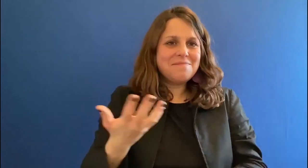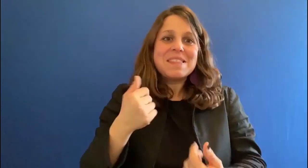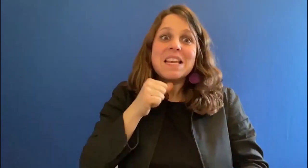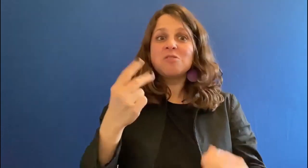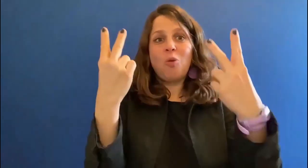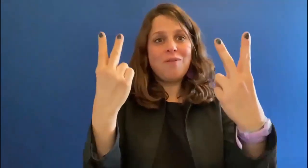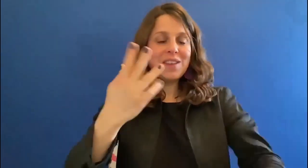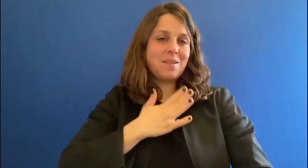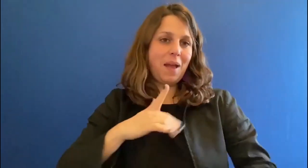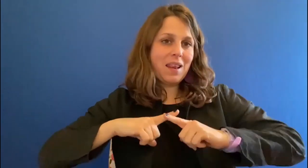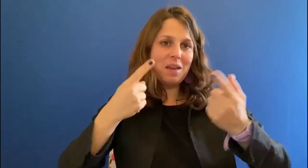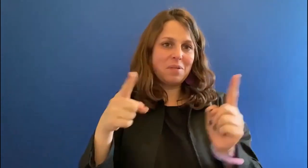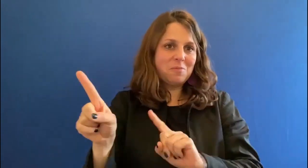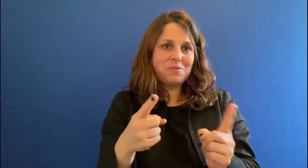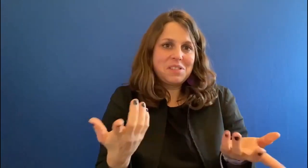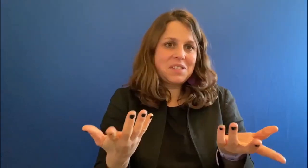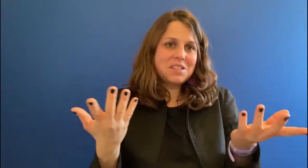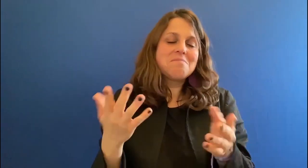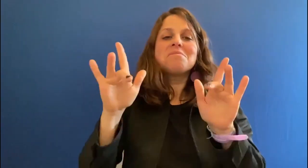it´s not that important in my life...